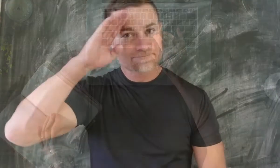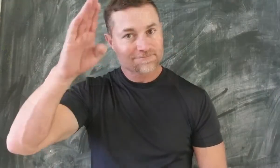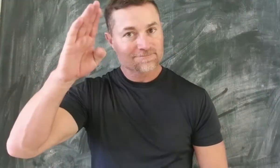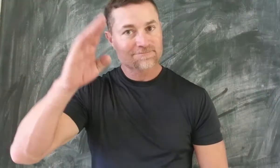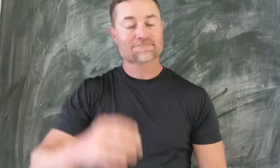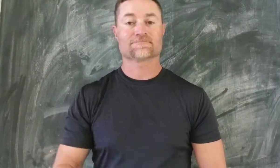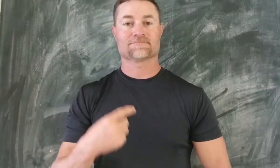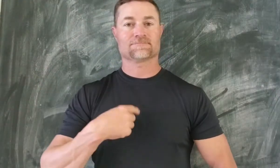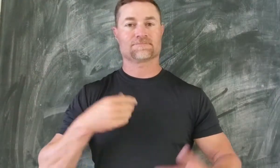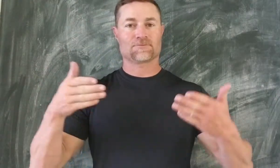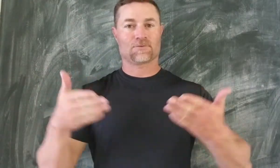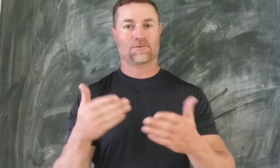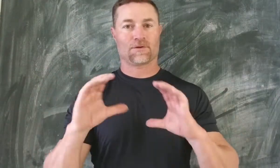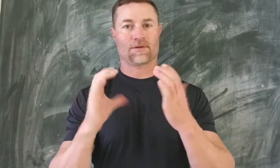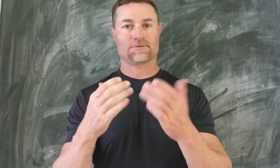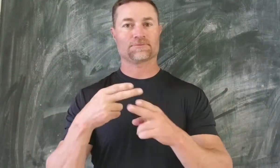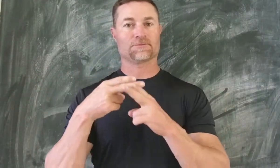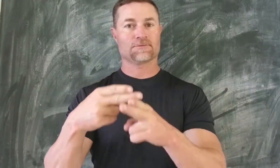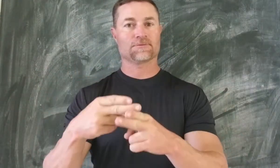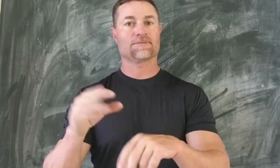Hello. I'm introducing a class called